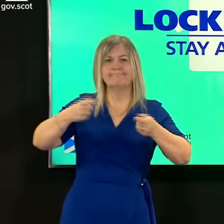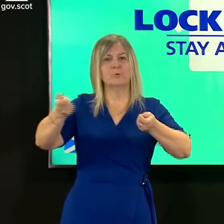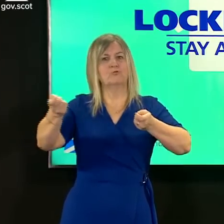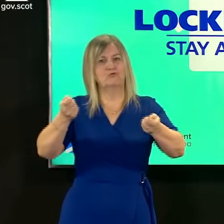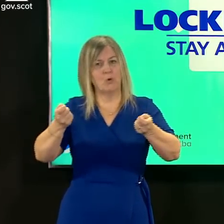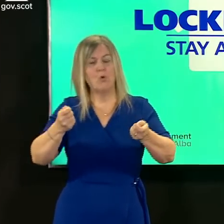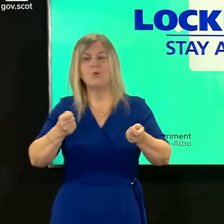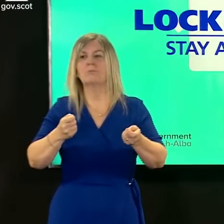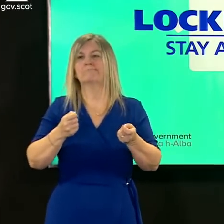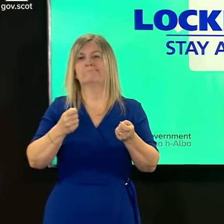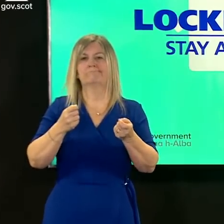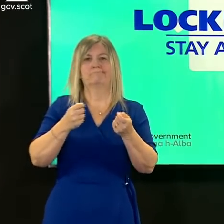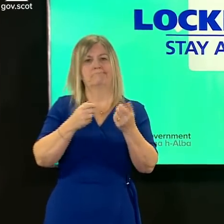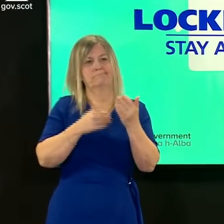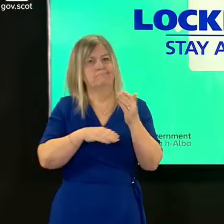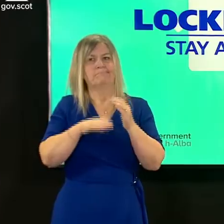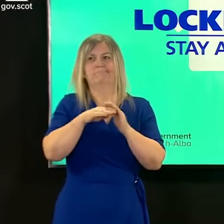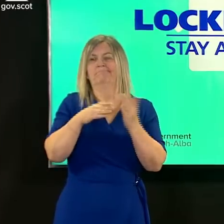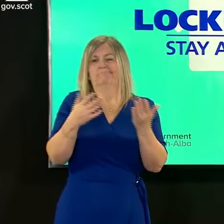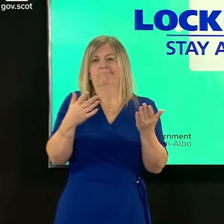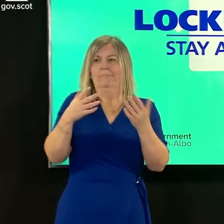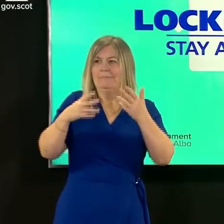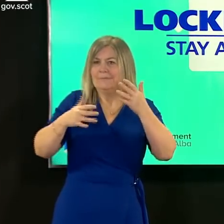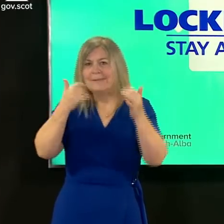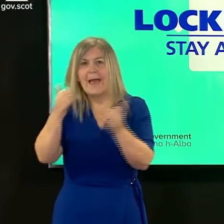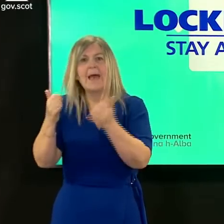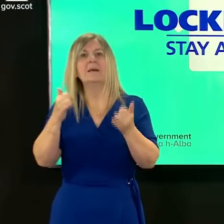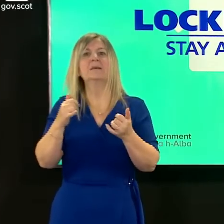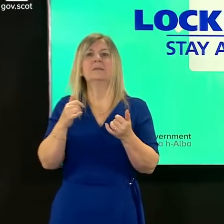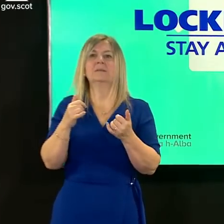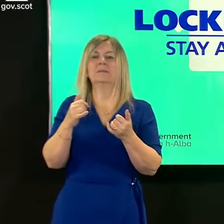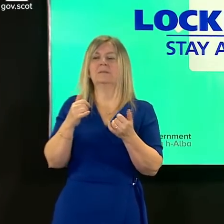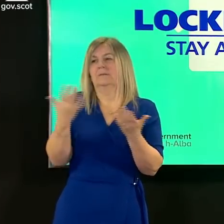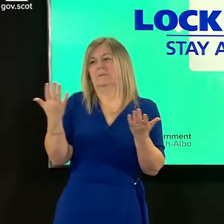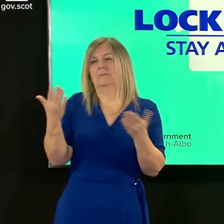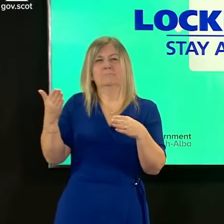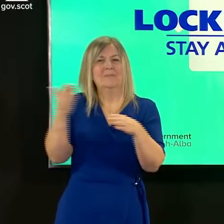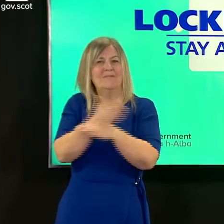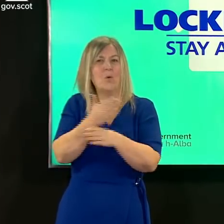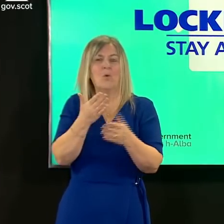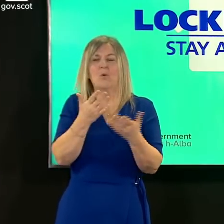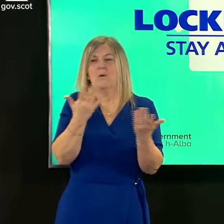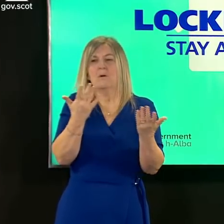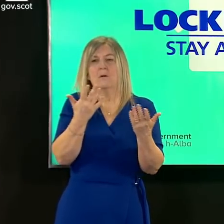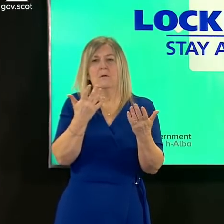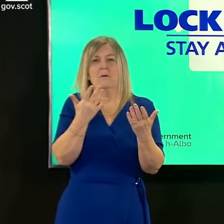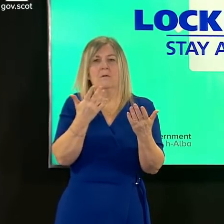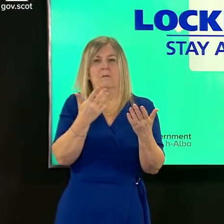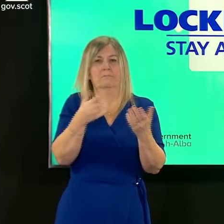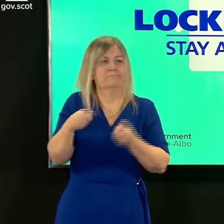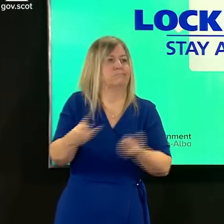through to testing before admission or return from hospital of existing residents testing of staff